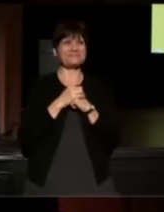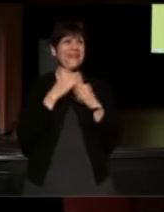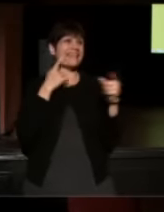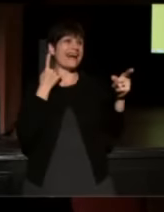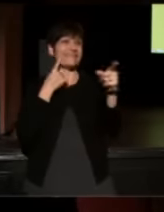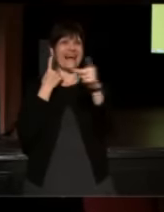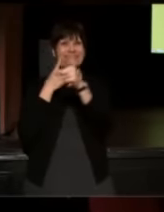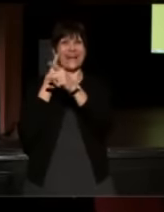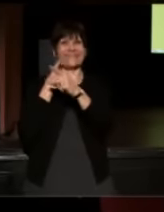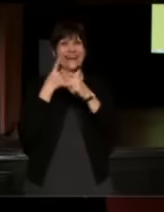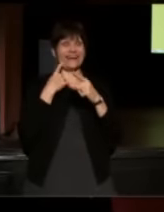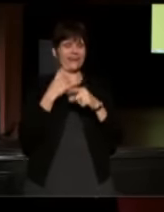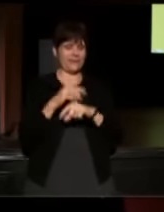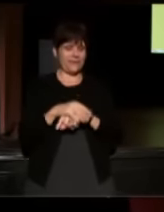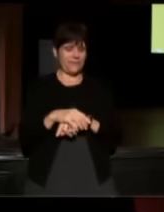Alright, and then I'm going to play an animation